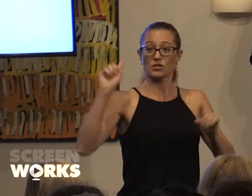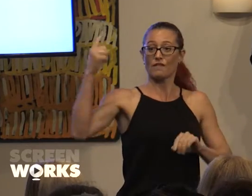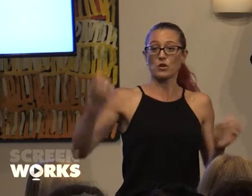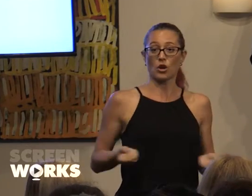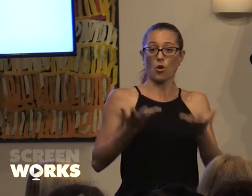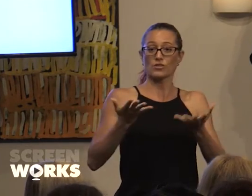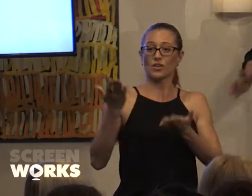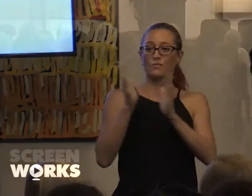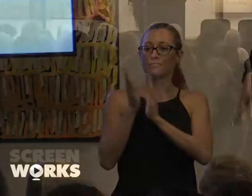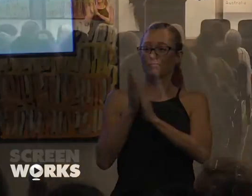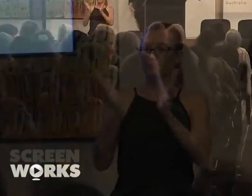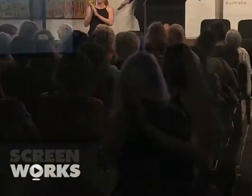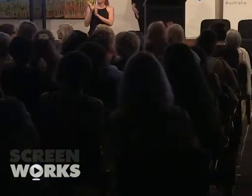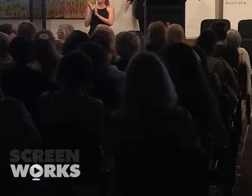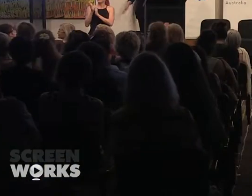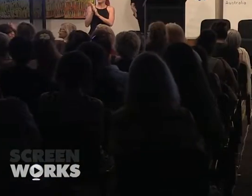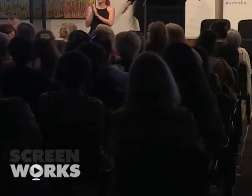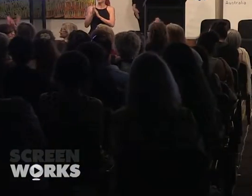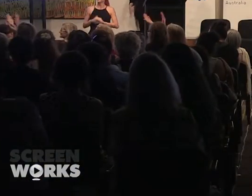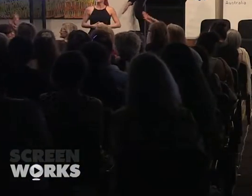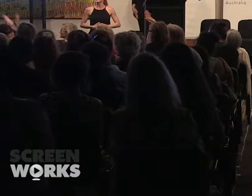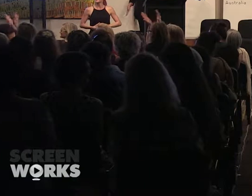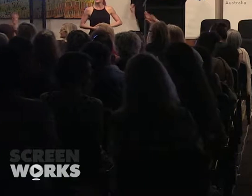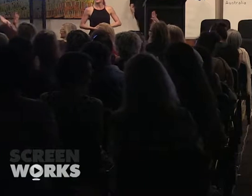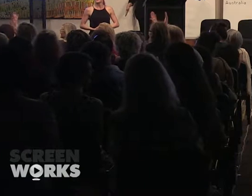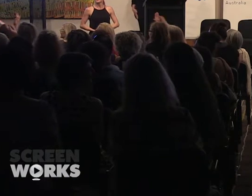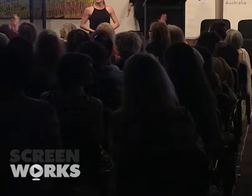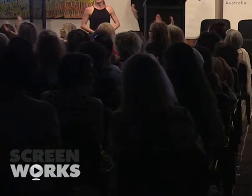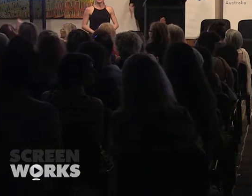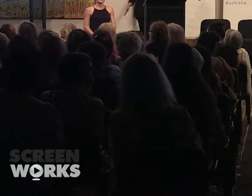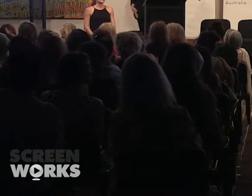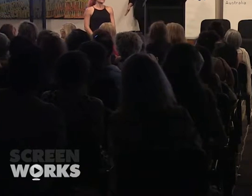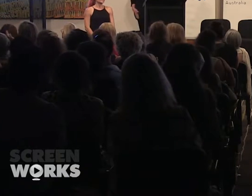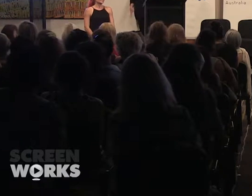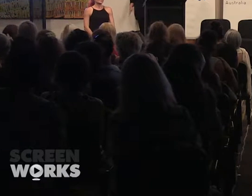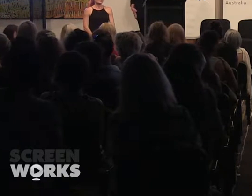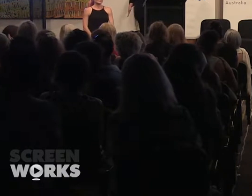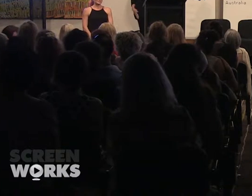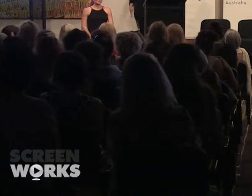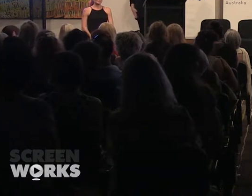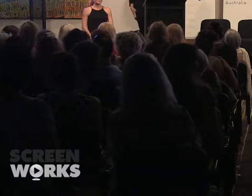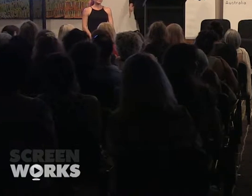So I think a big clap to all that lot.